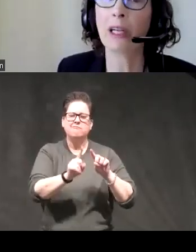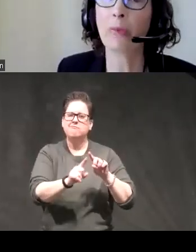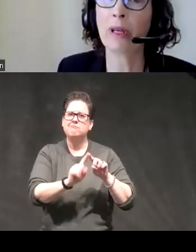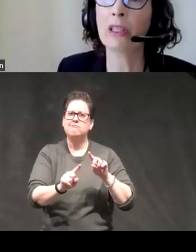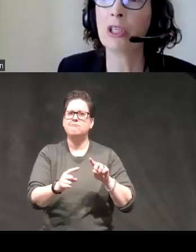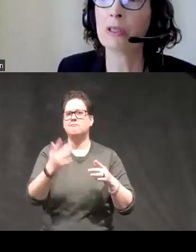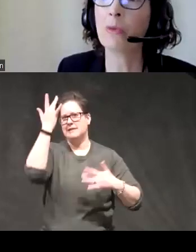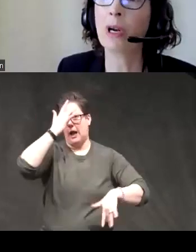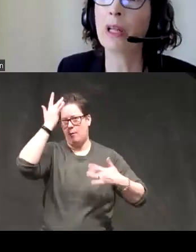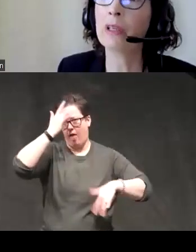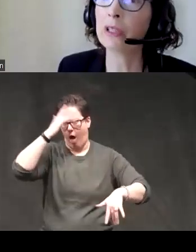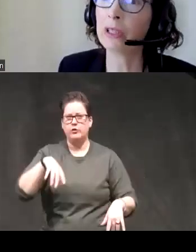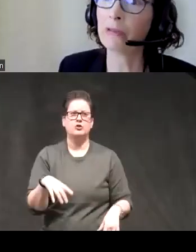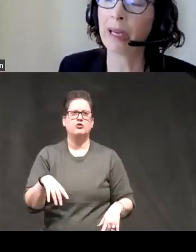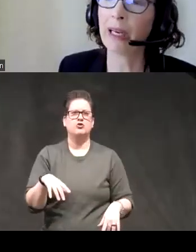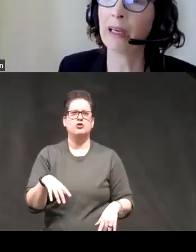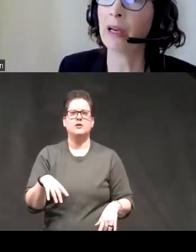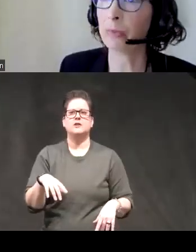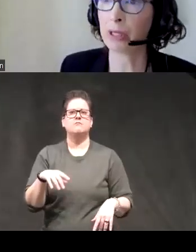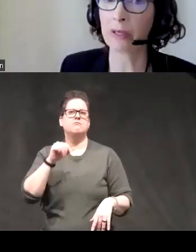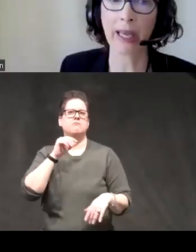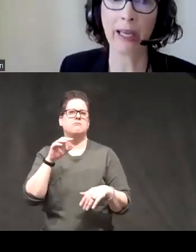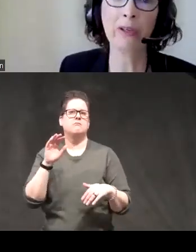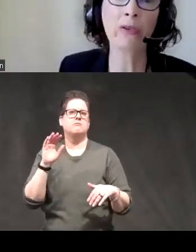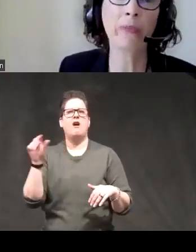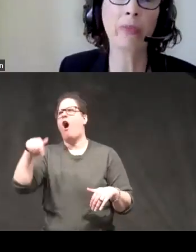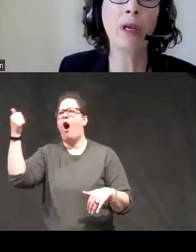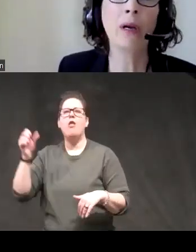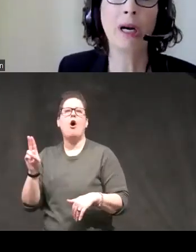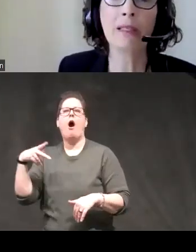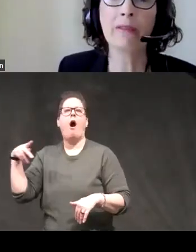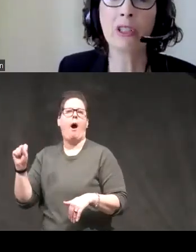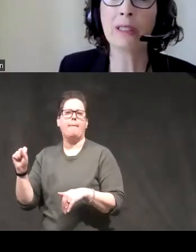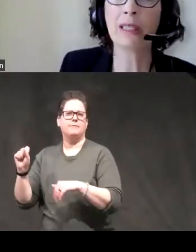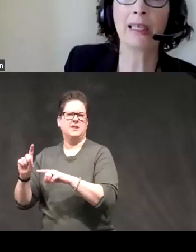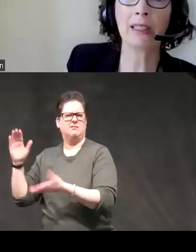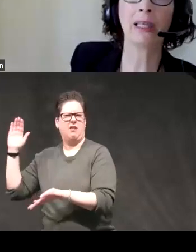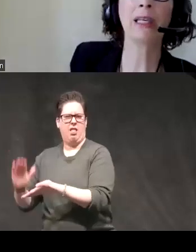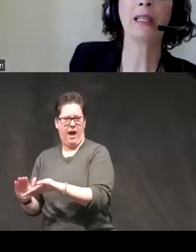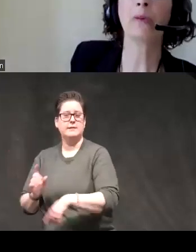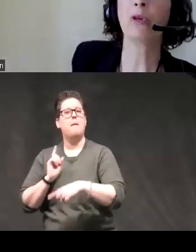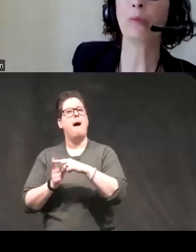psychopathologies than where other self-rated UPS scales positive urgency less studied at that point